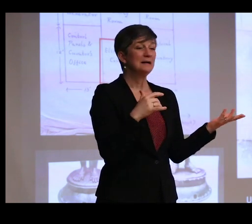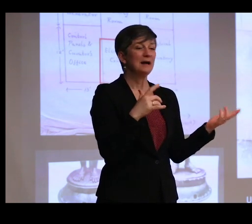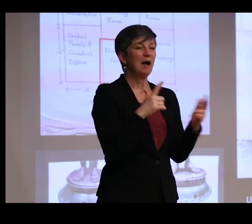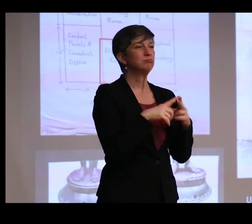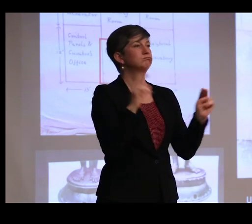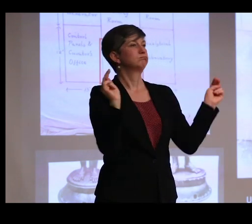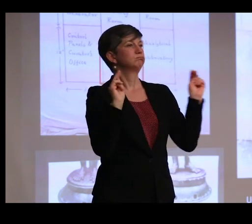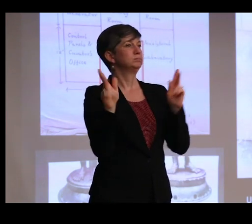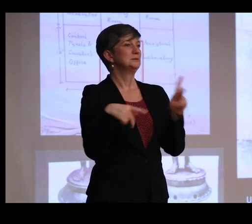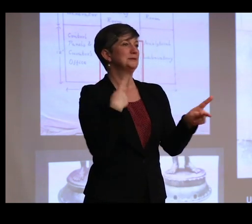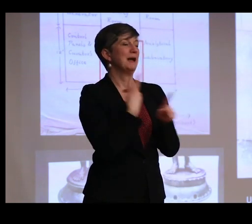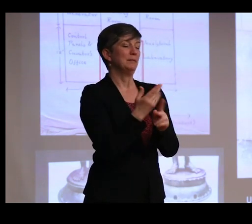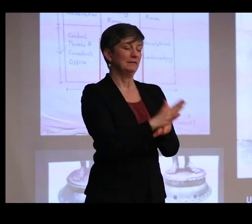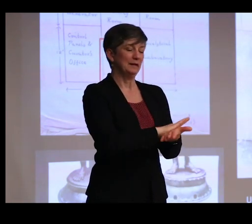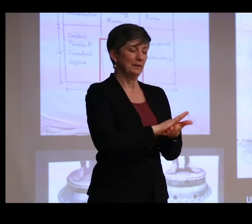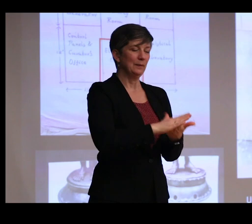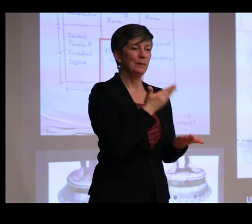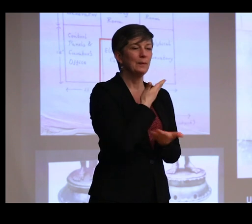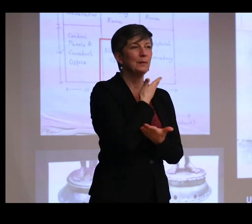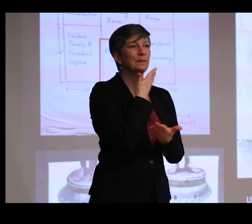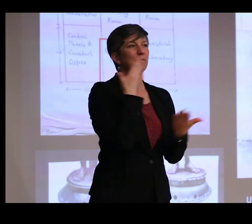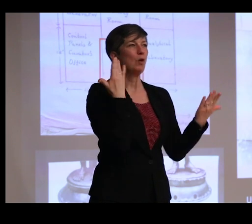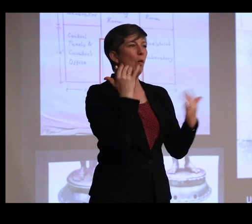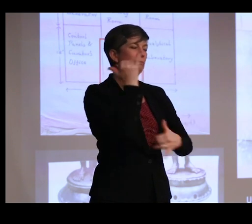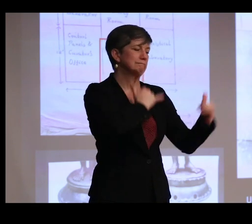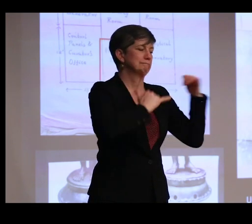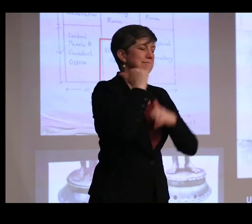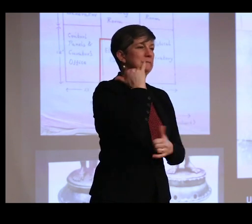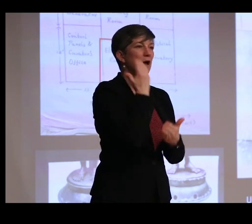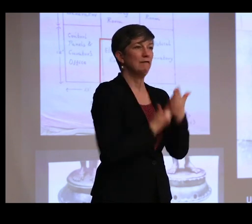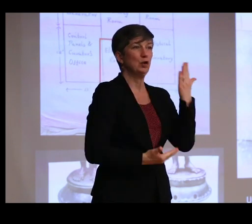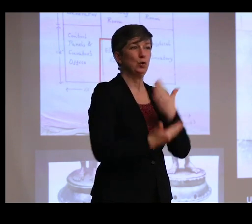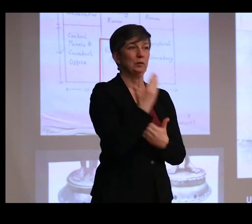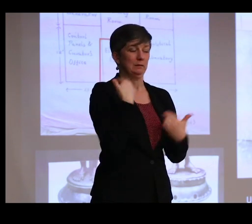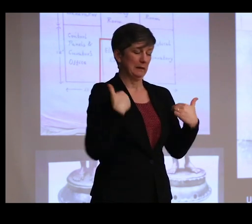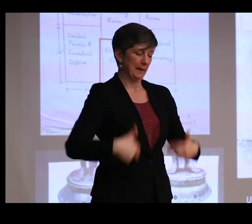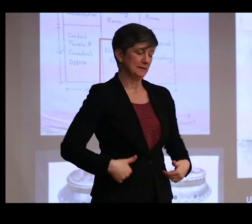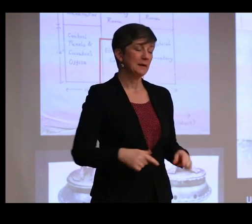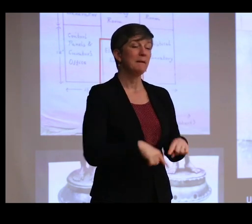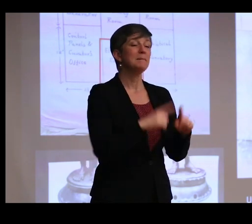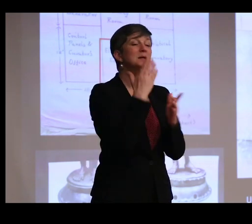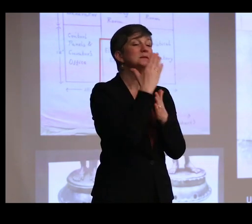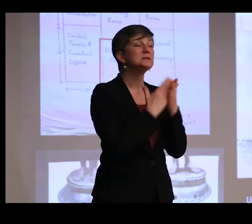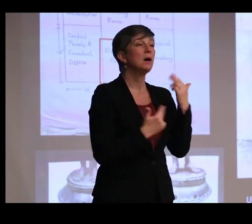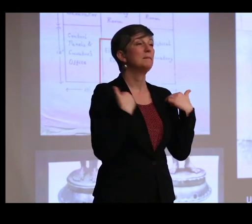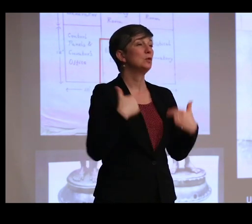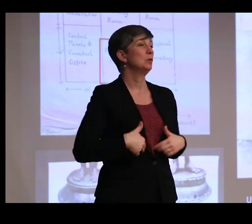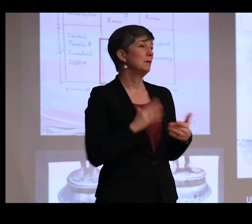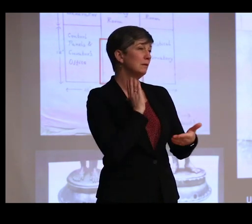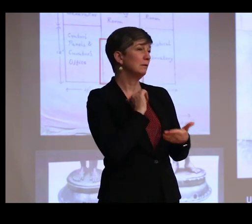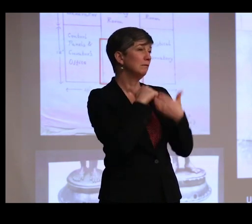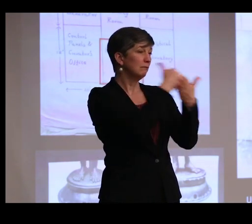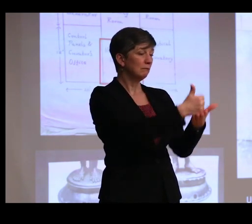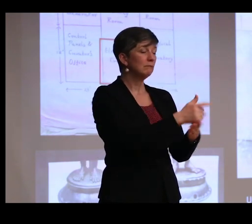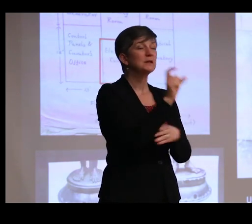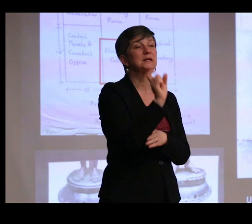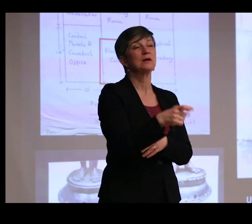of cleaning devoid of all of the fallibility of the human hand. But some human intervention was necessary because the material